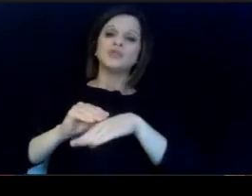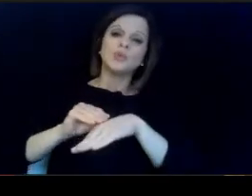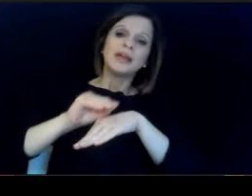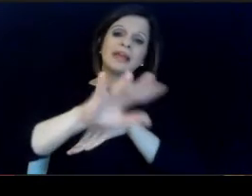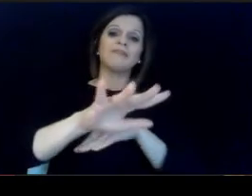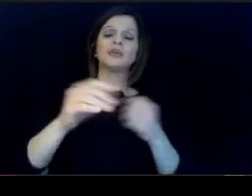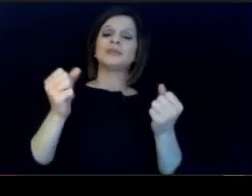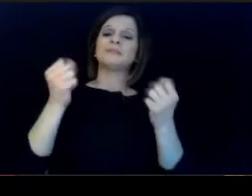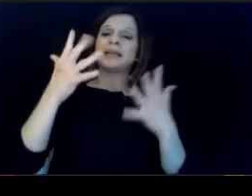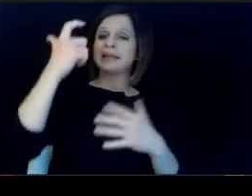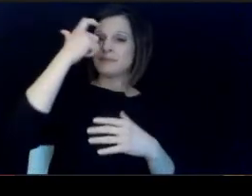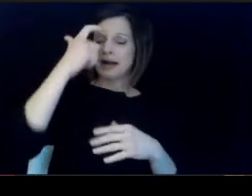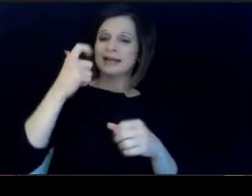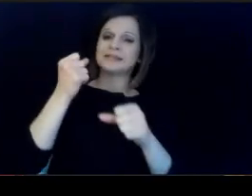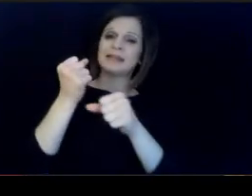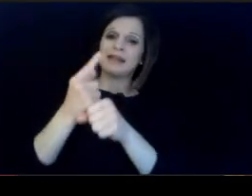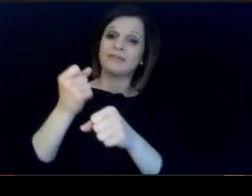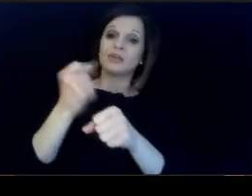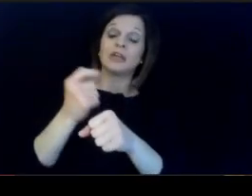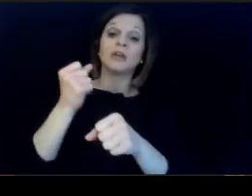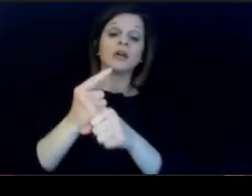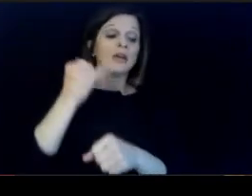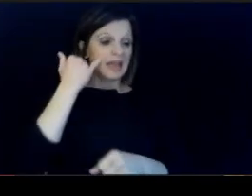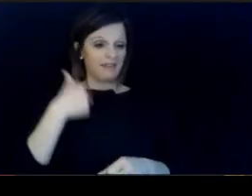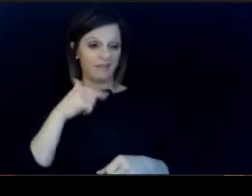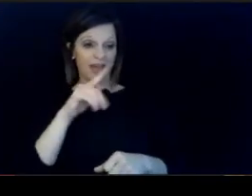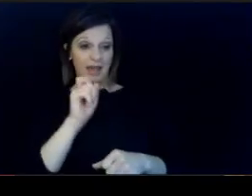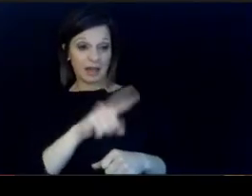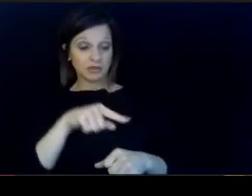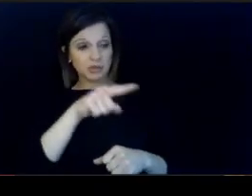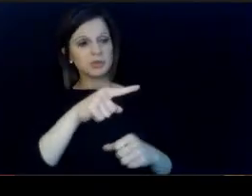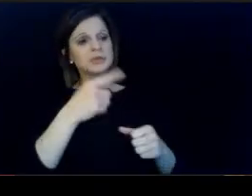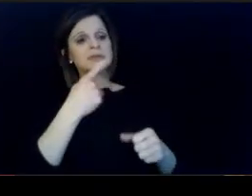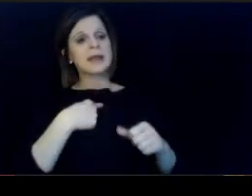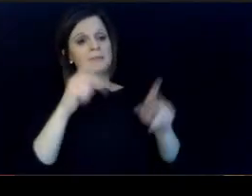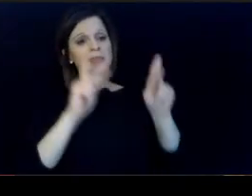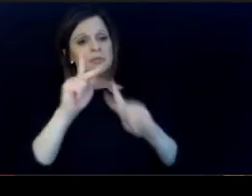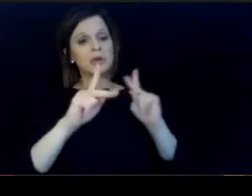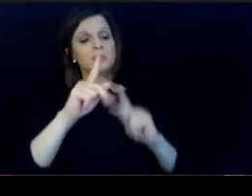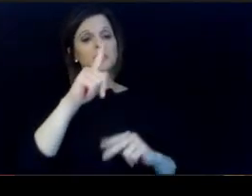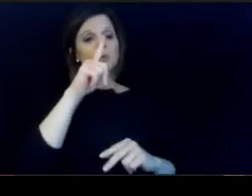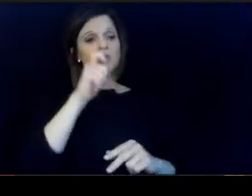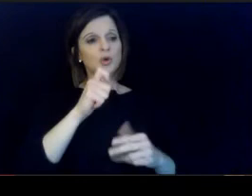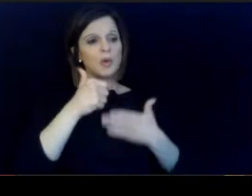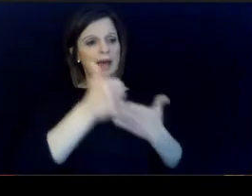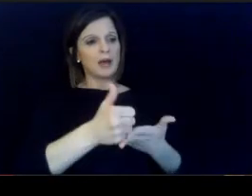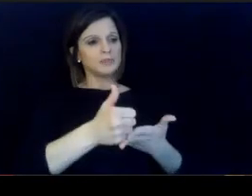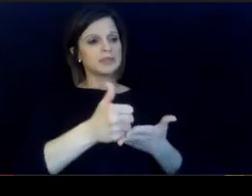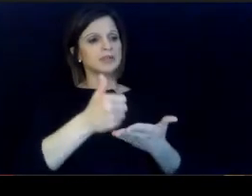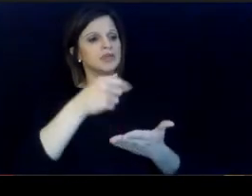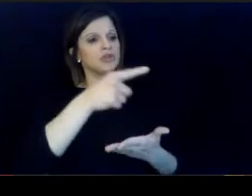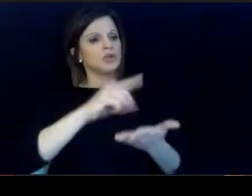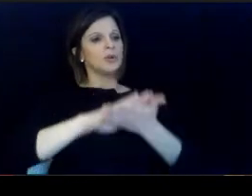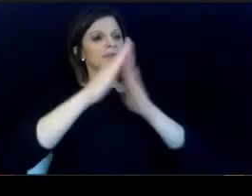after year. If I asked you to list people in your life who. helped you become who you are, I bet you wouldn't let at least.